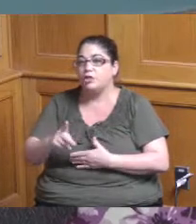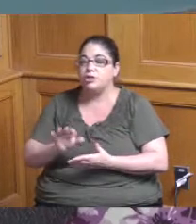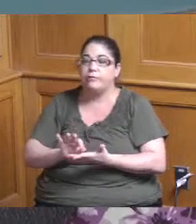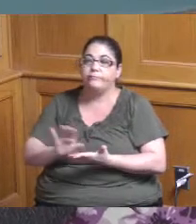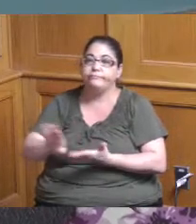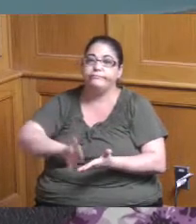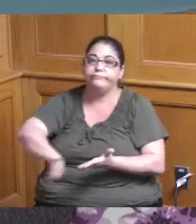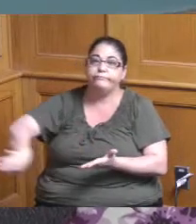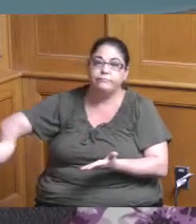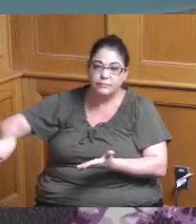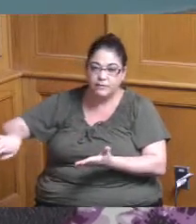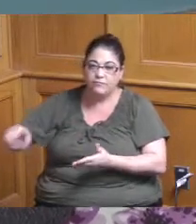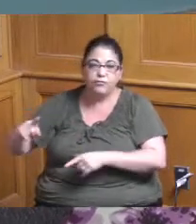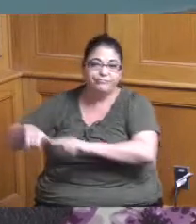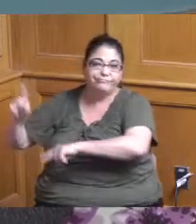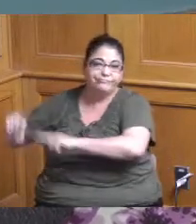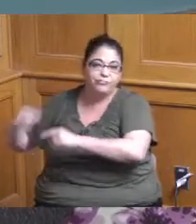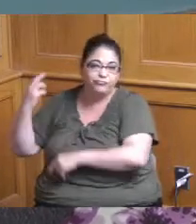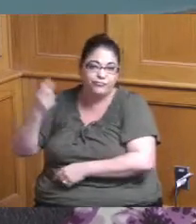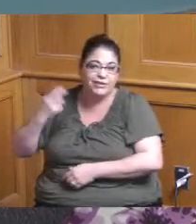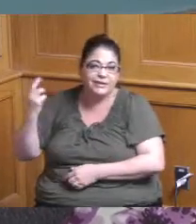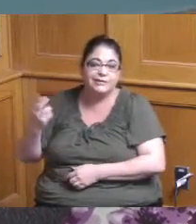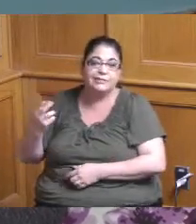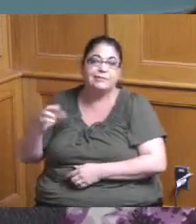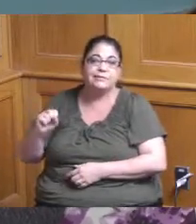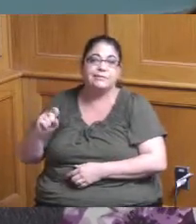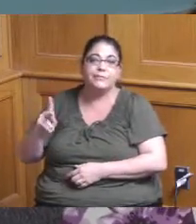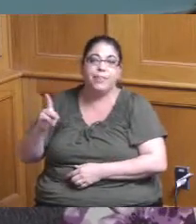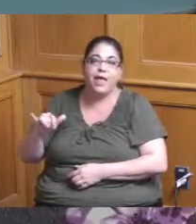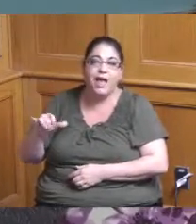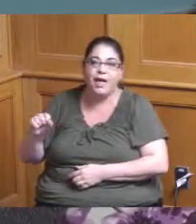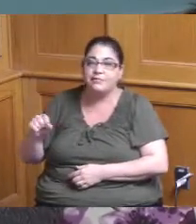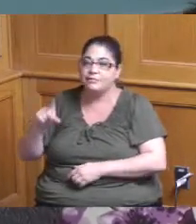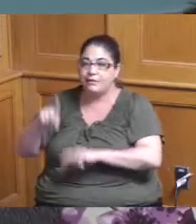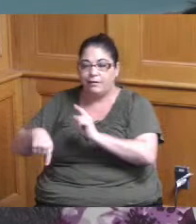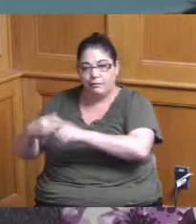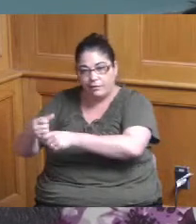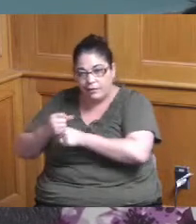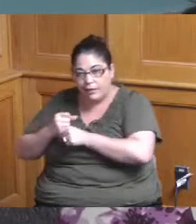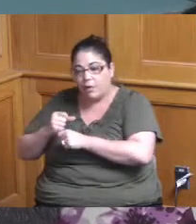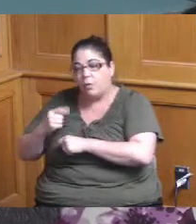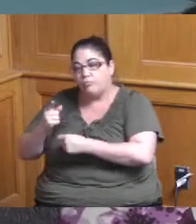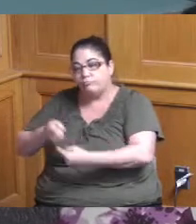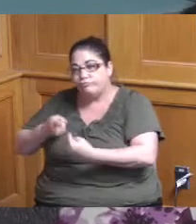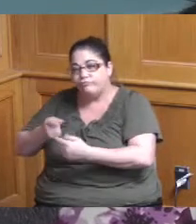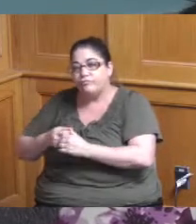a number of reasons whether it was supply chain and we were talking about using different type of